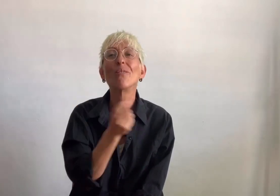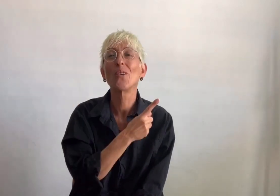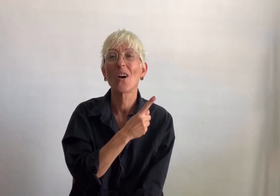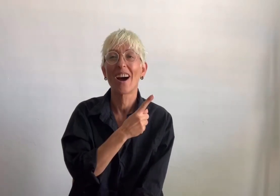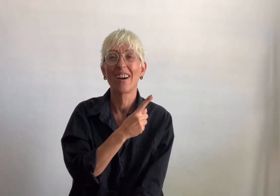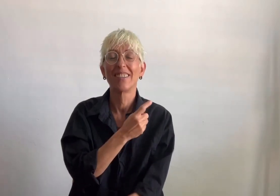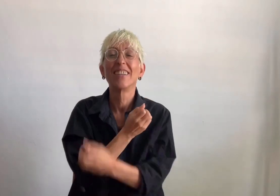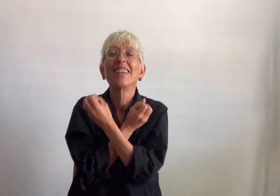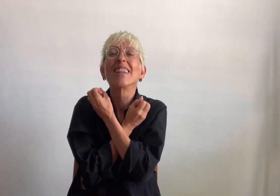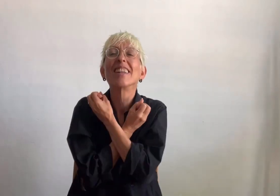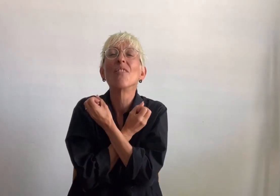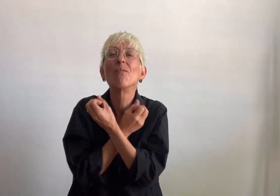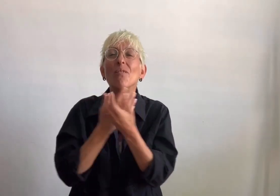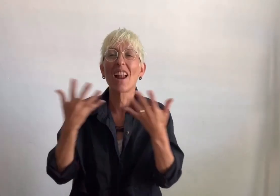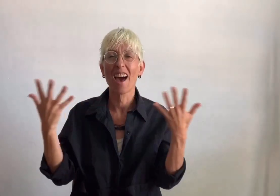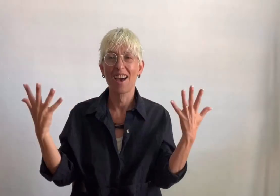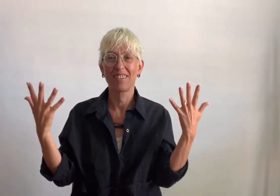Wonderful week